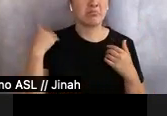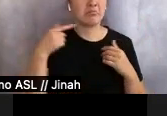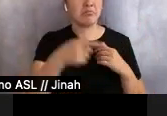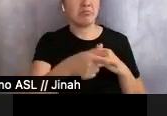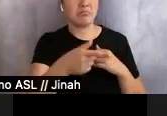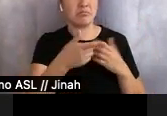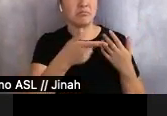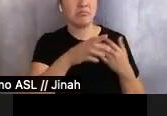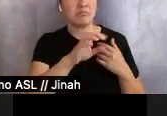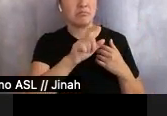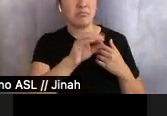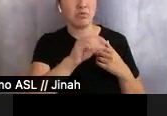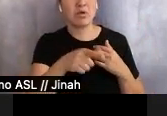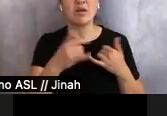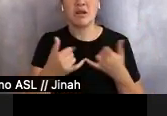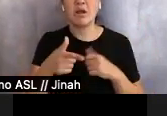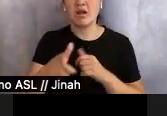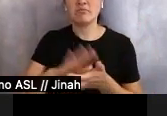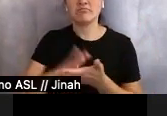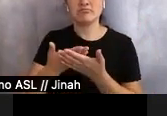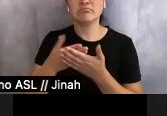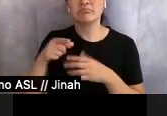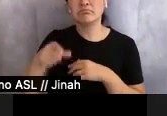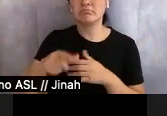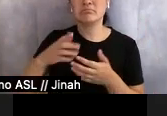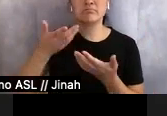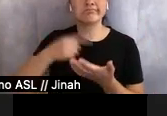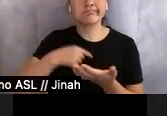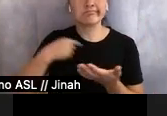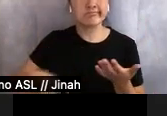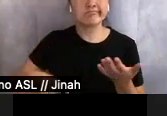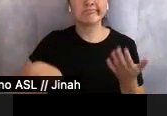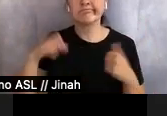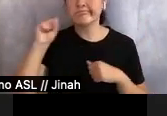busy making stir-fried water spinach, Taiwanese fried noodles, and green onion sesame pie.